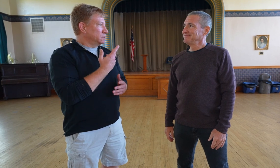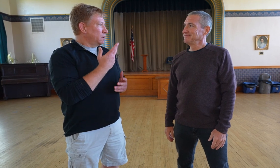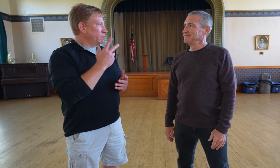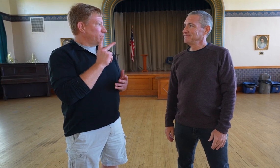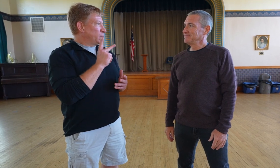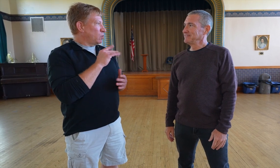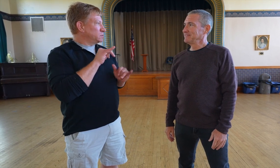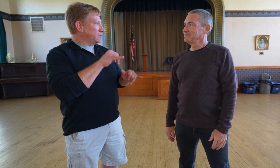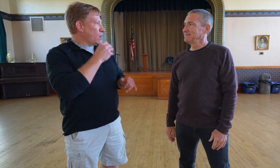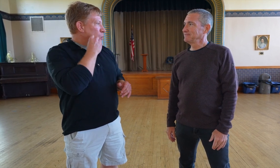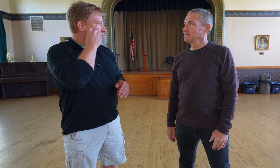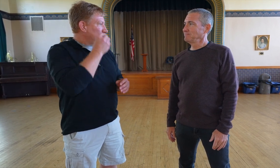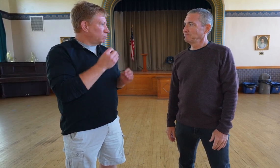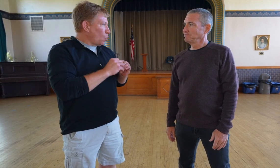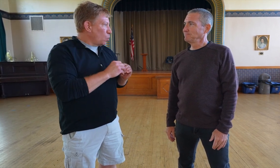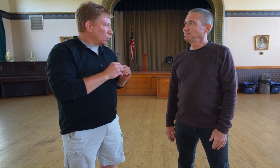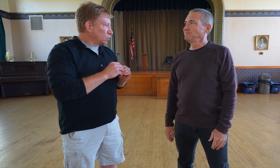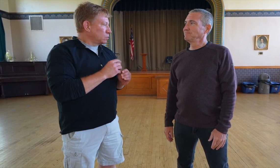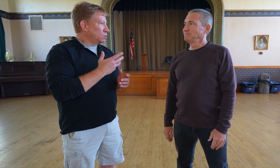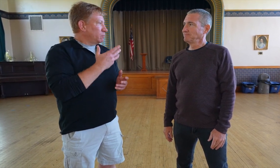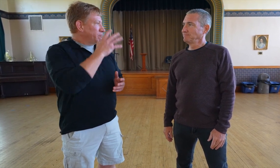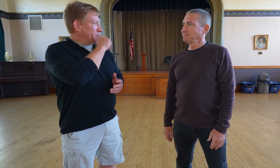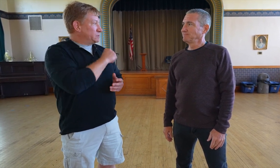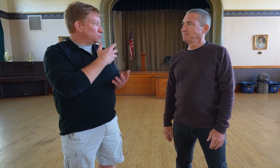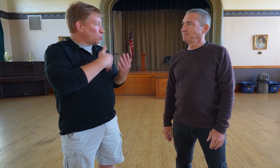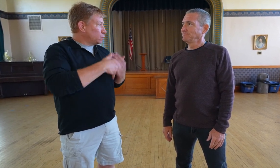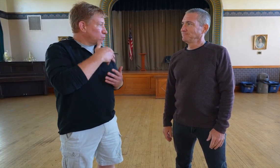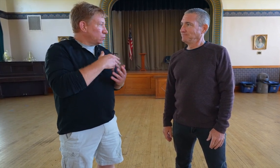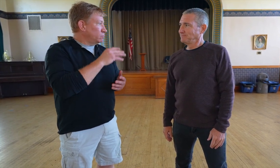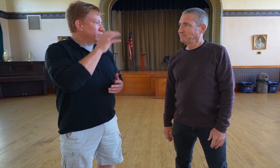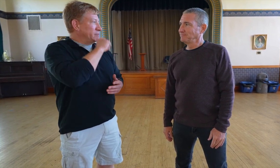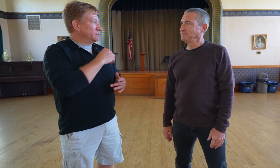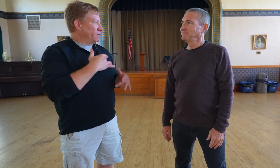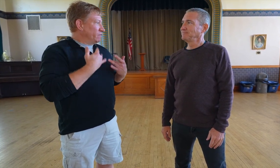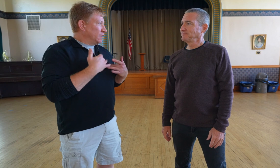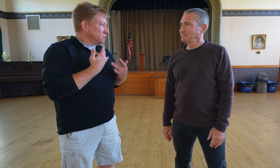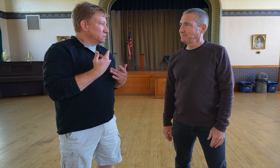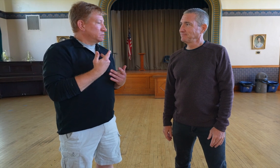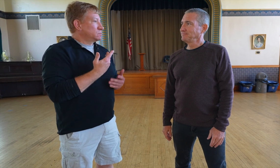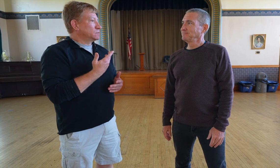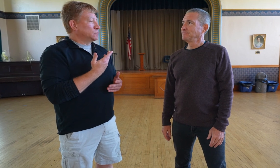People are staying home more. They’re missing out of socializing and missing out on attending events.